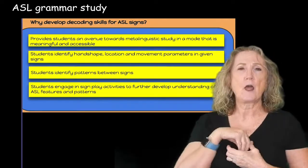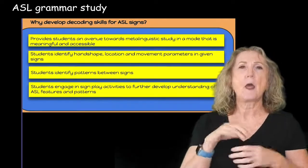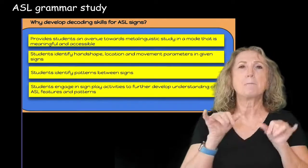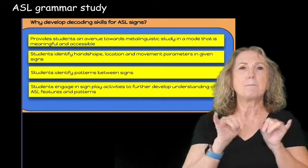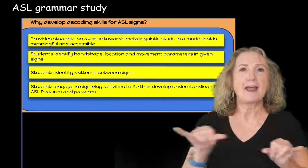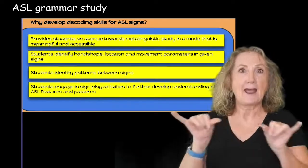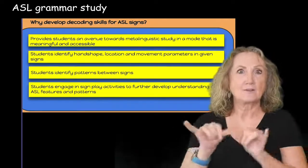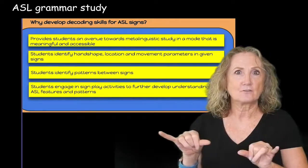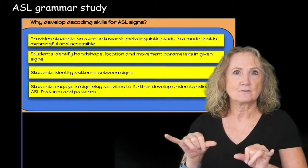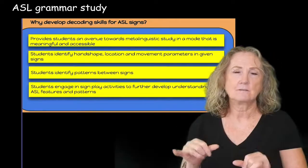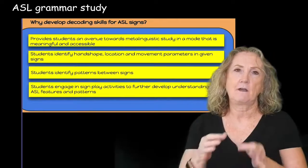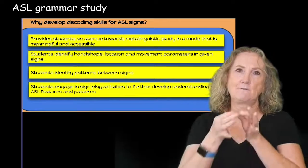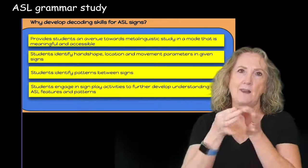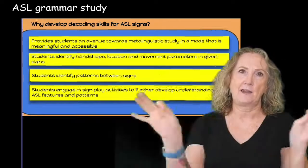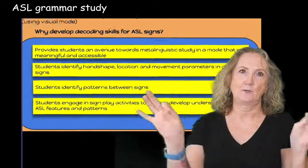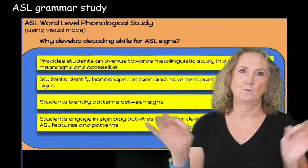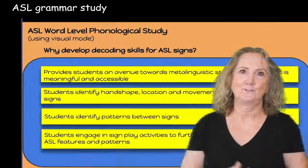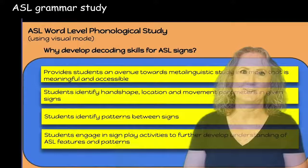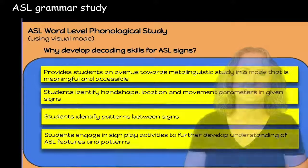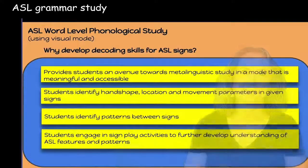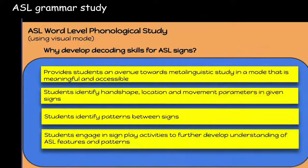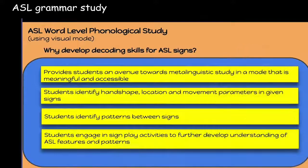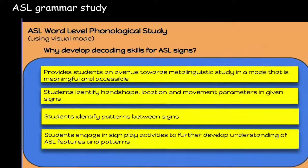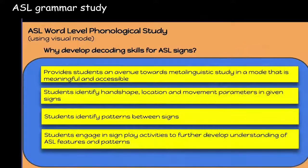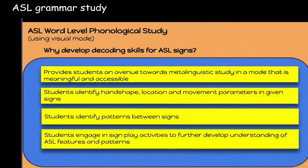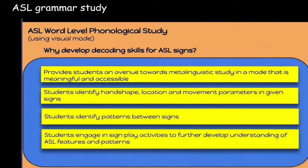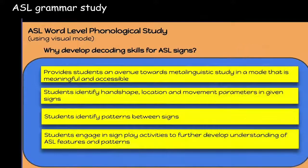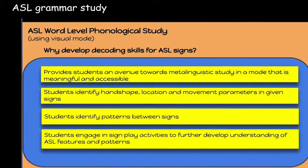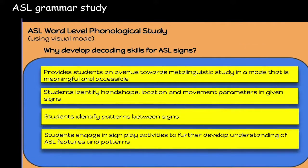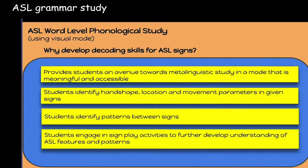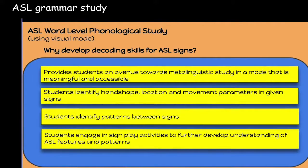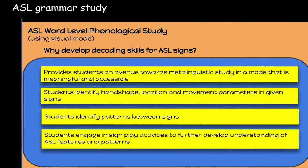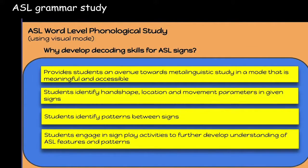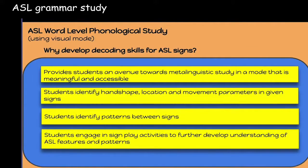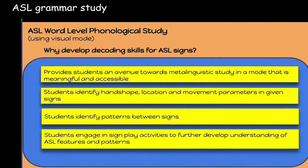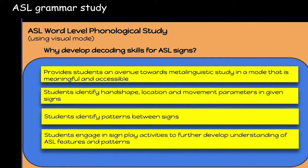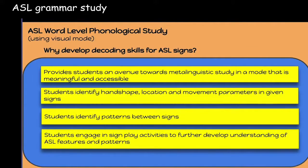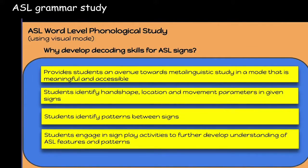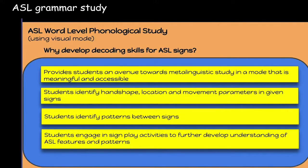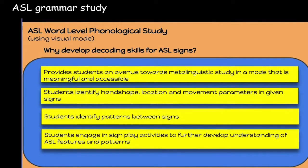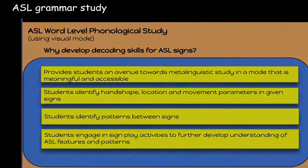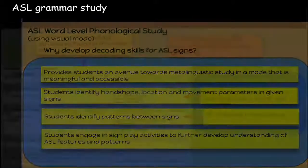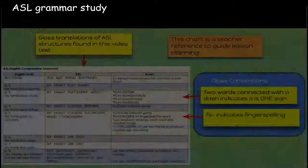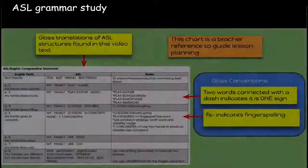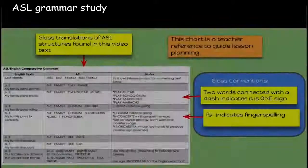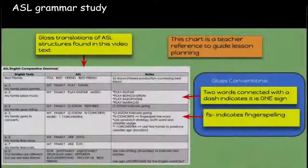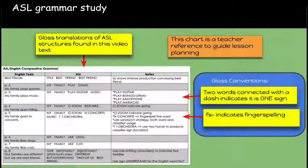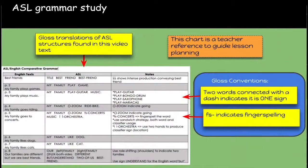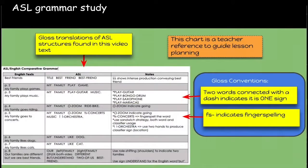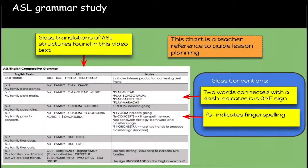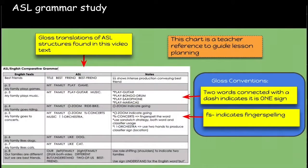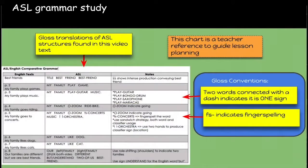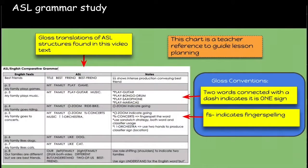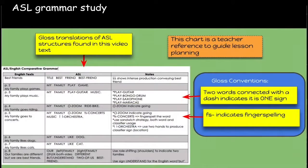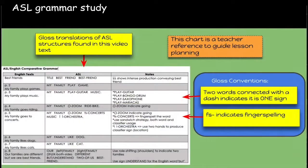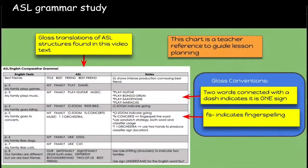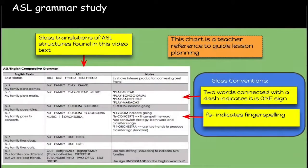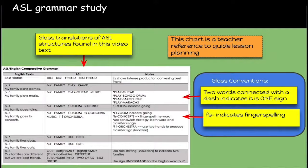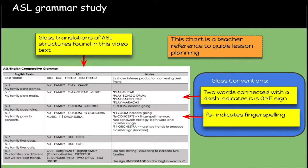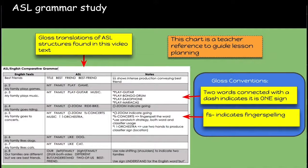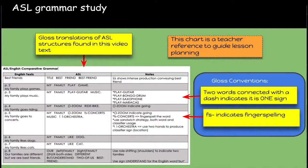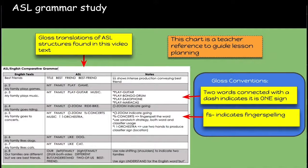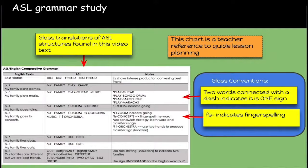internal pattern of language